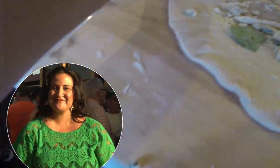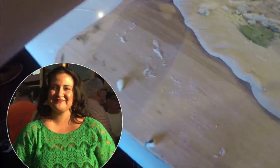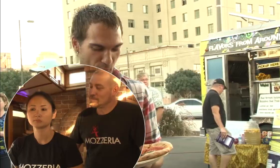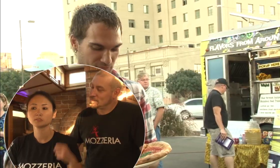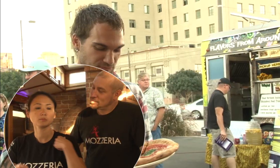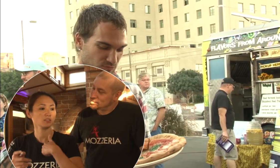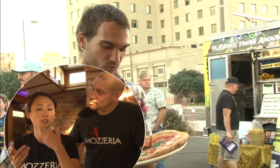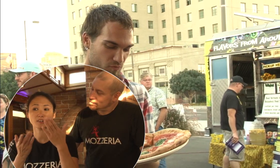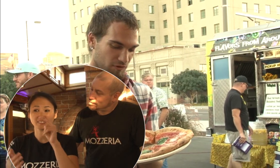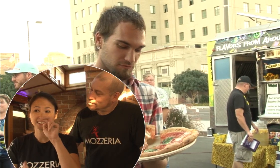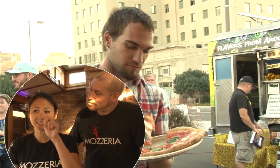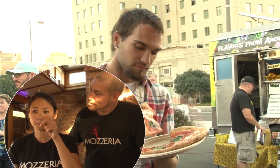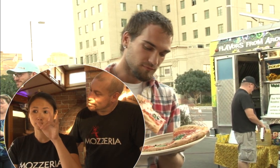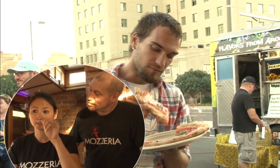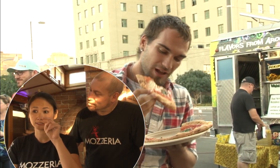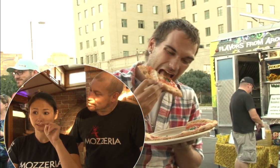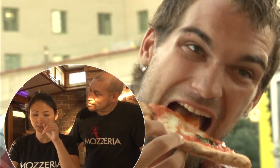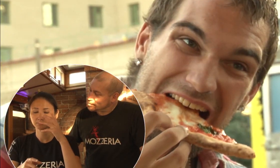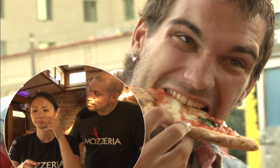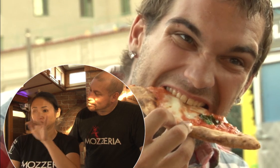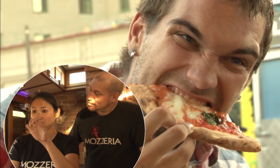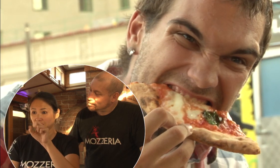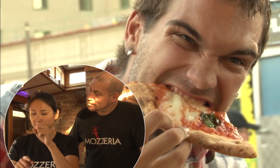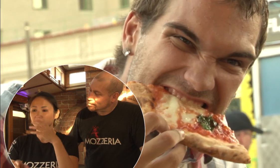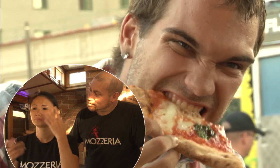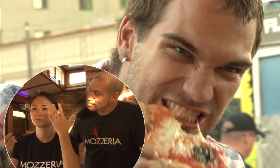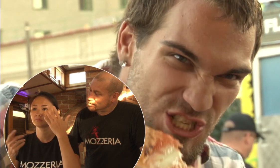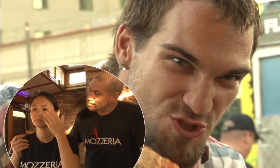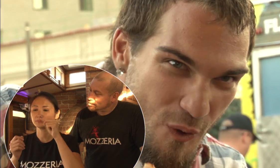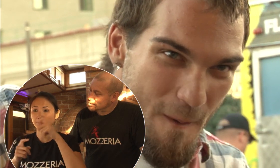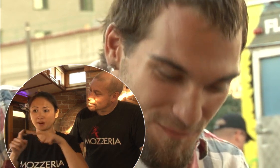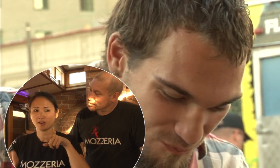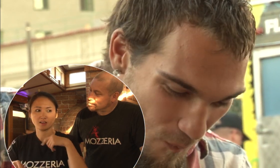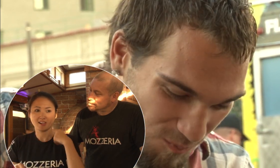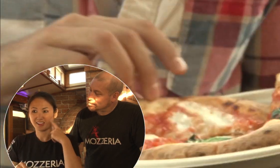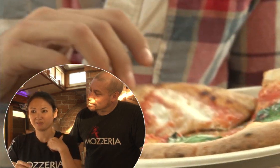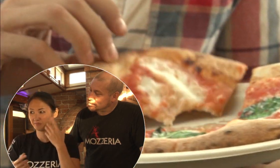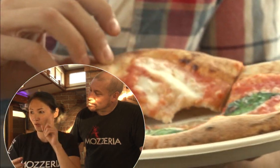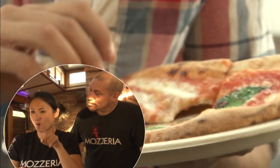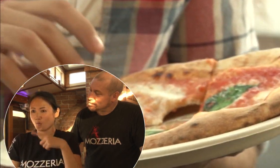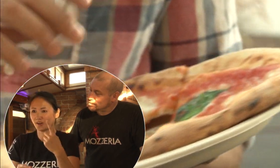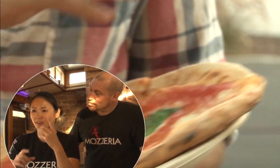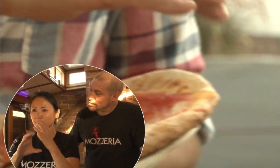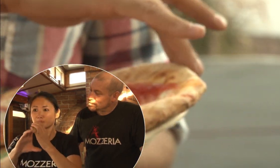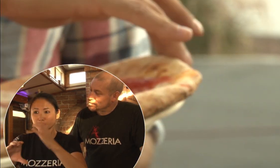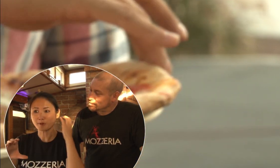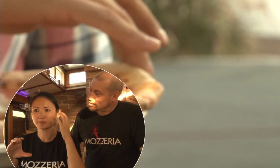Melody: "Here, we serve neapolitan pizza I think we are the only trolley with that kind